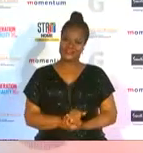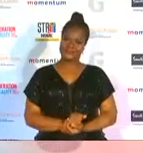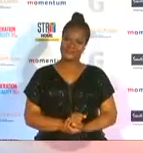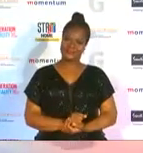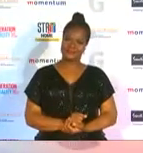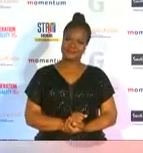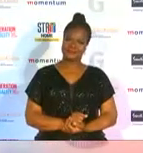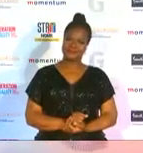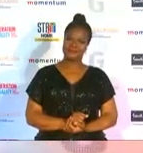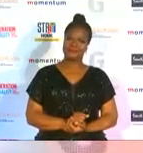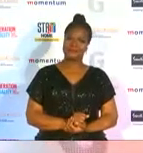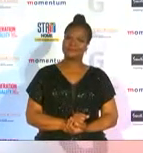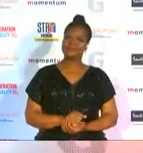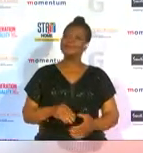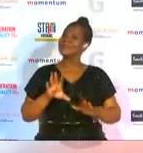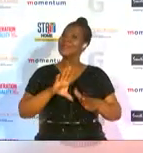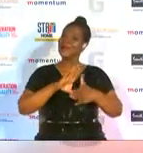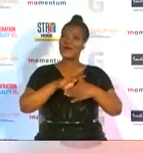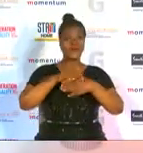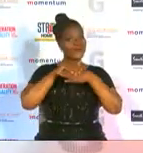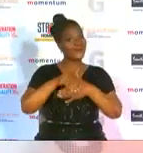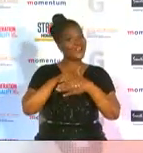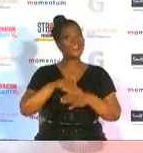how kind of you she said congratulations to all the other finalists